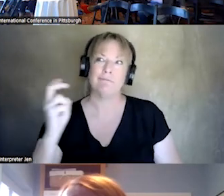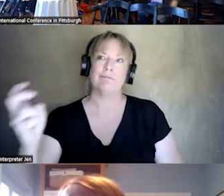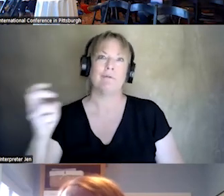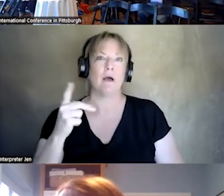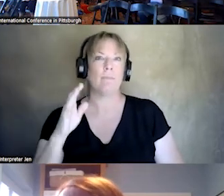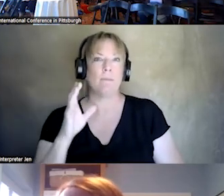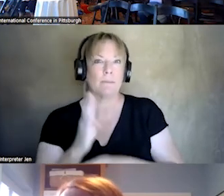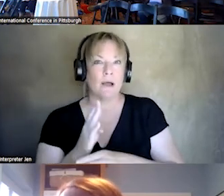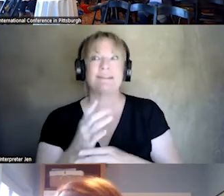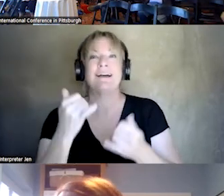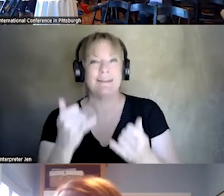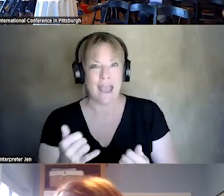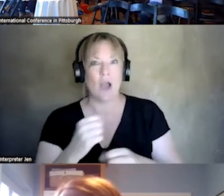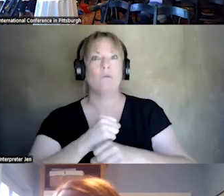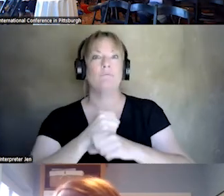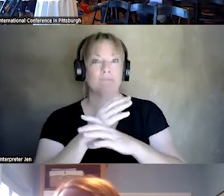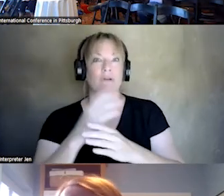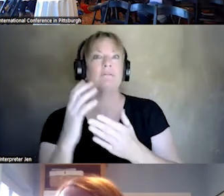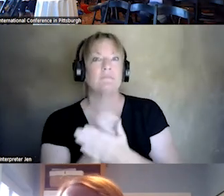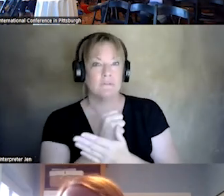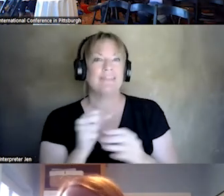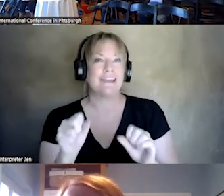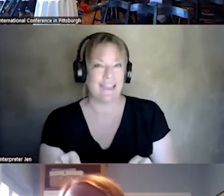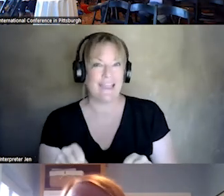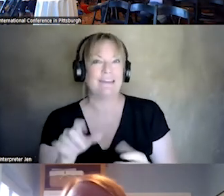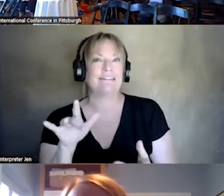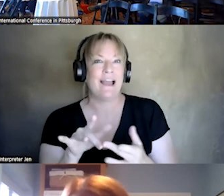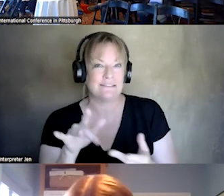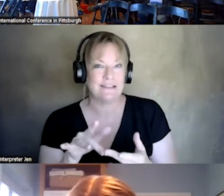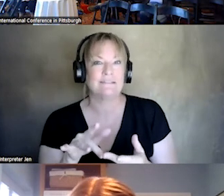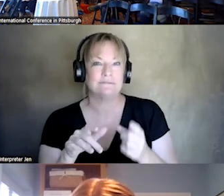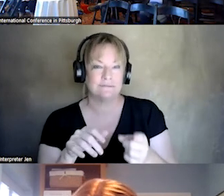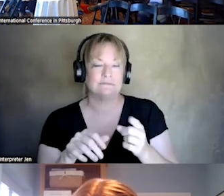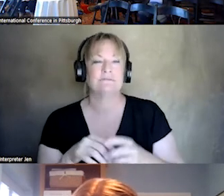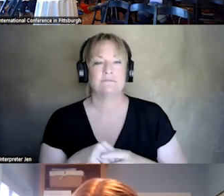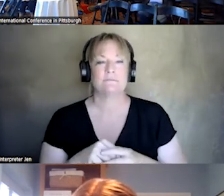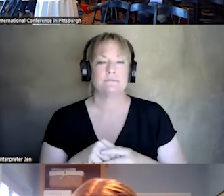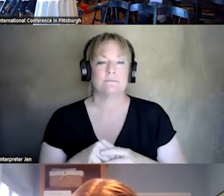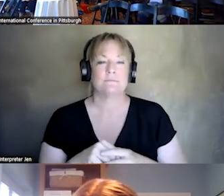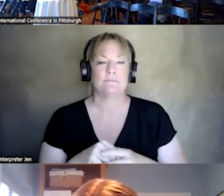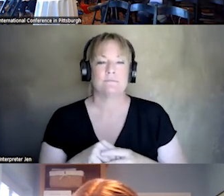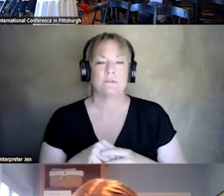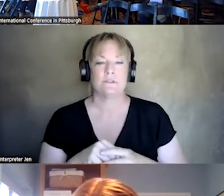NOW CAN ACCESS IT BY SOMETHING LIKE ZOOM OR BY TELEPHONE SUPPORT. SO, I DON'T THINK THERE WAS